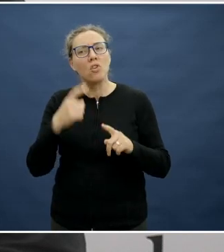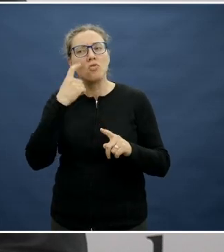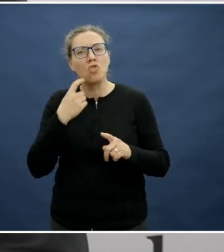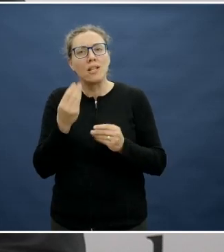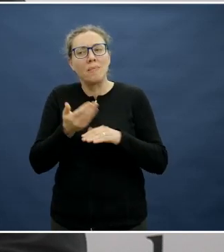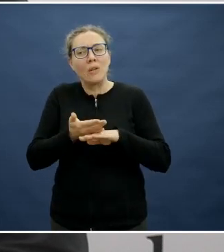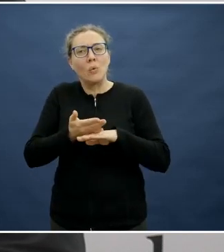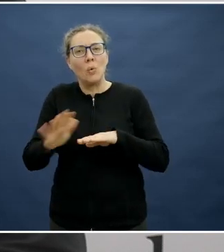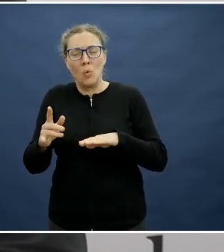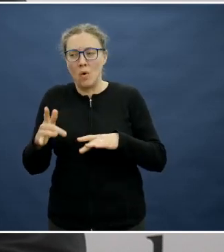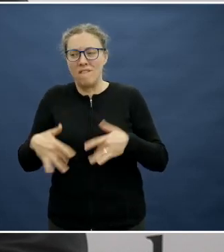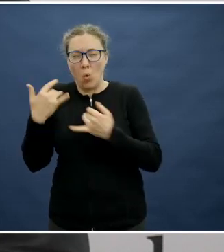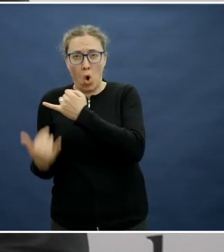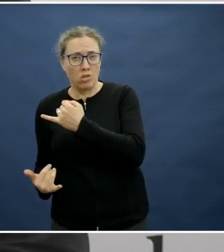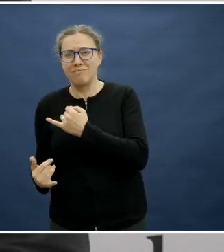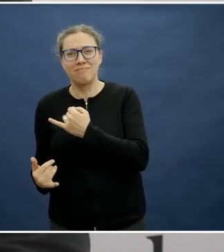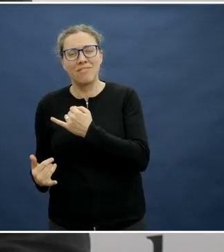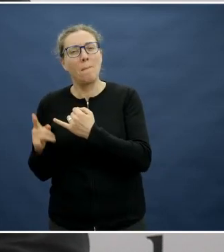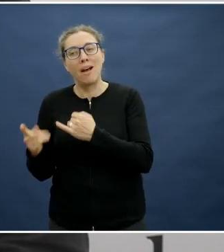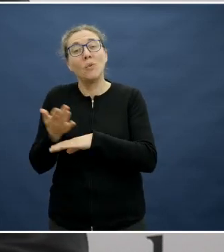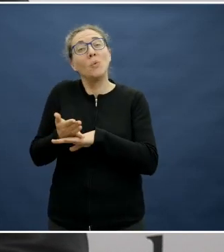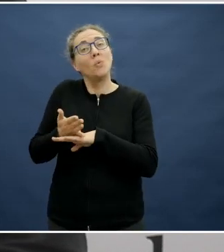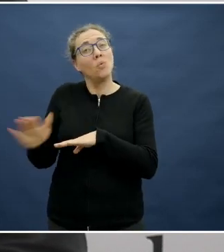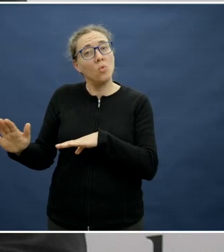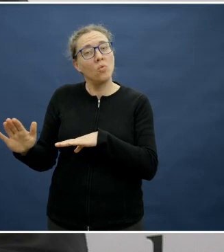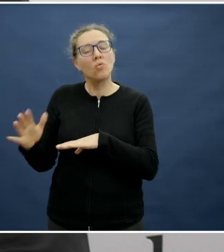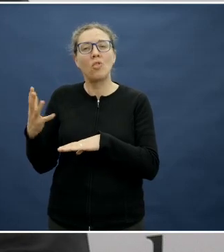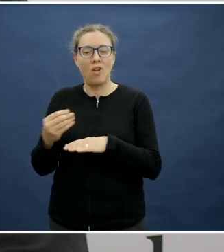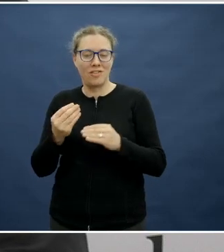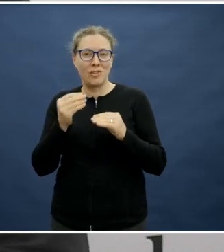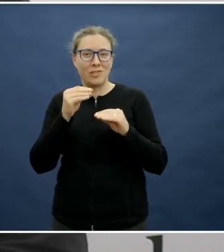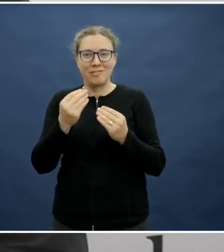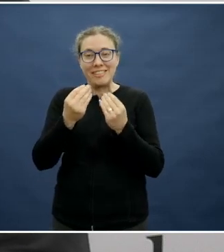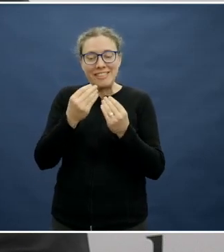But it's not. It's just different. If we expose people's palates to a range of foods from a younger age, when they try new